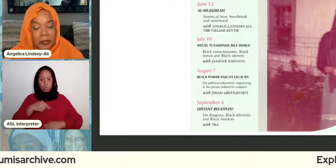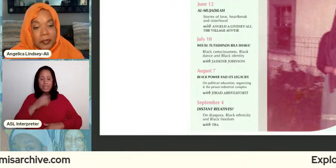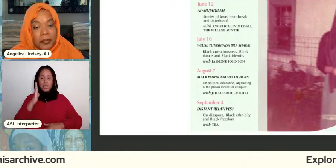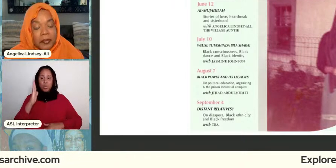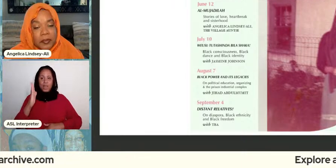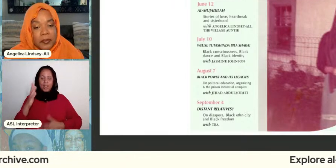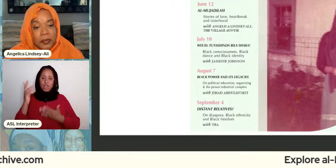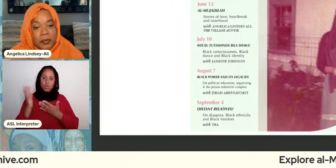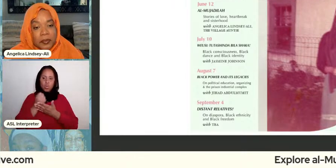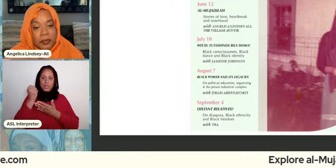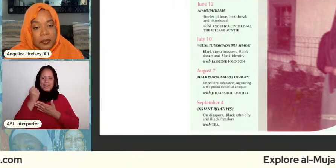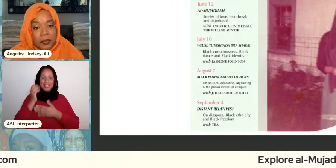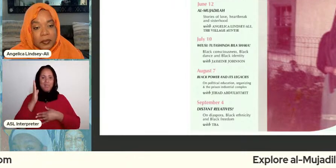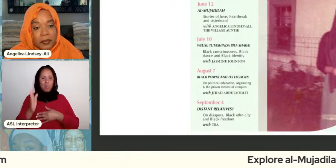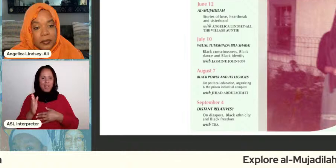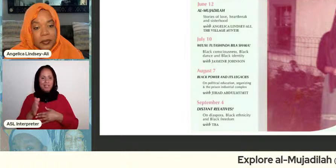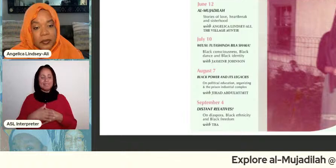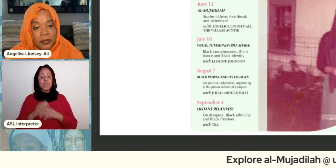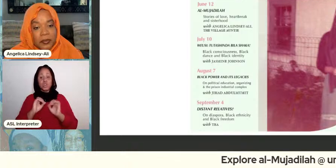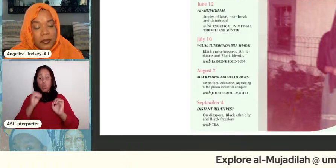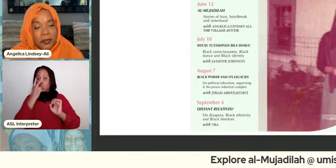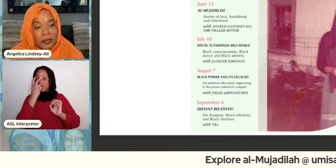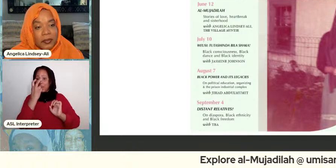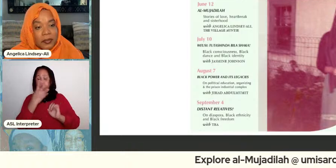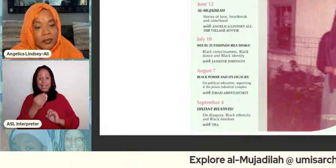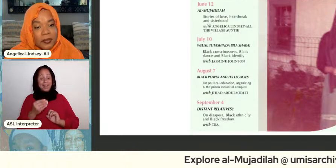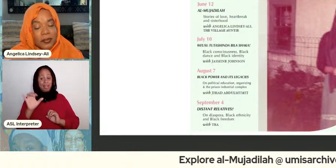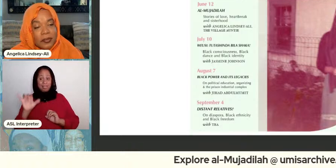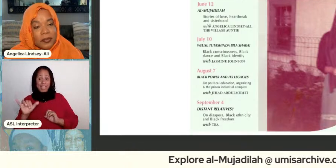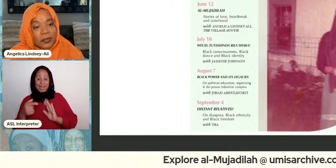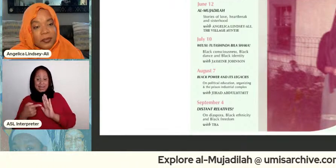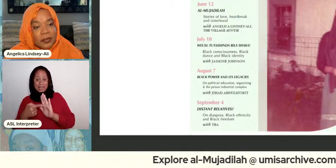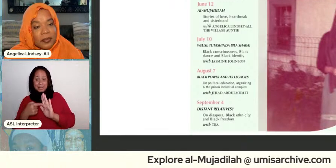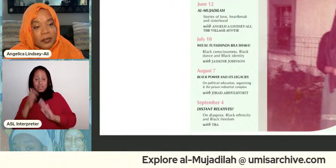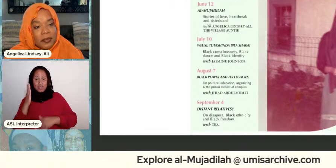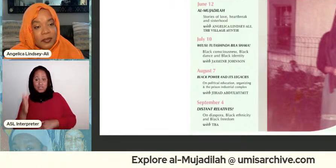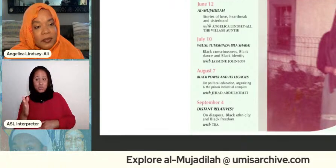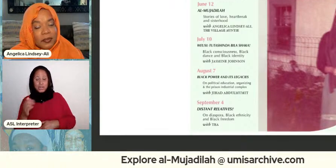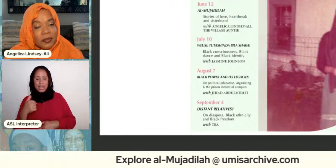that exhibition i'll be in a conversation like this one today with dr i'm jasmine johnson we'll